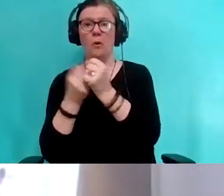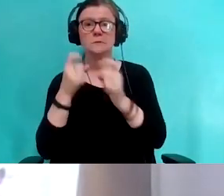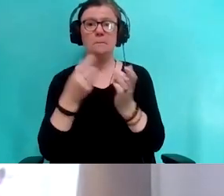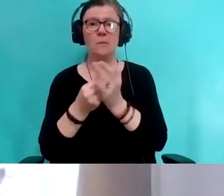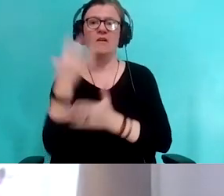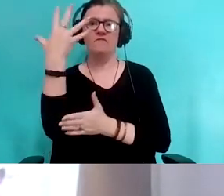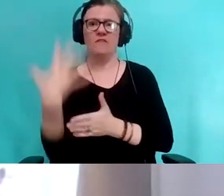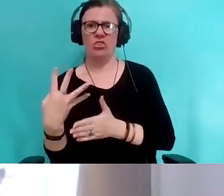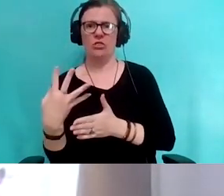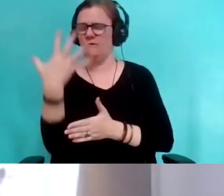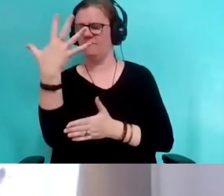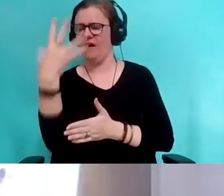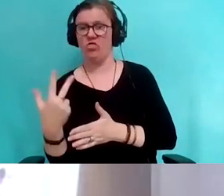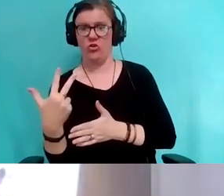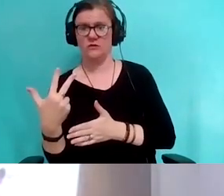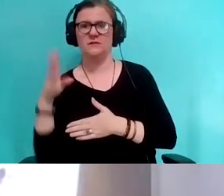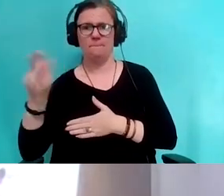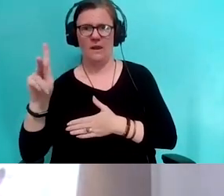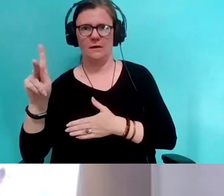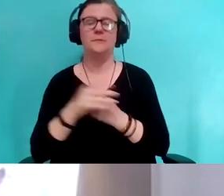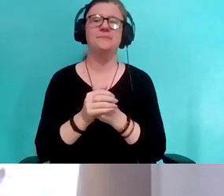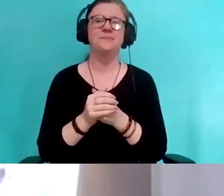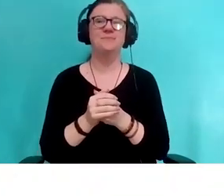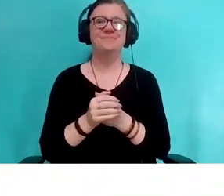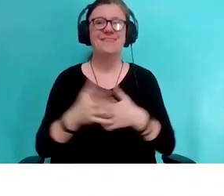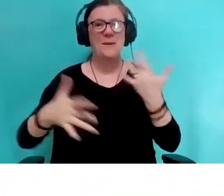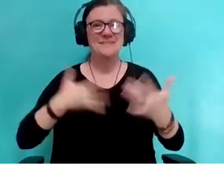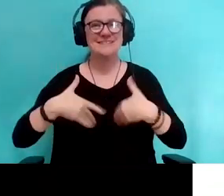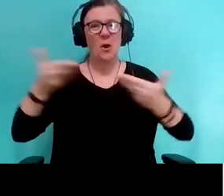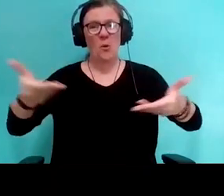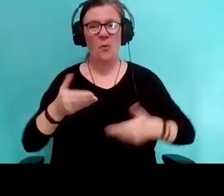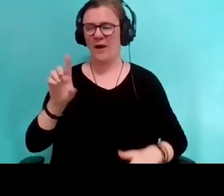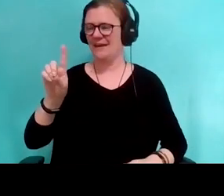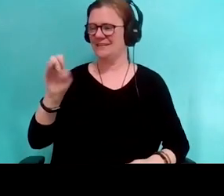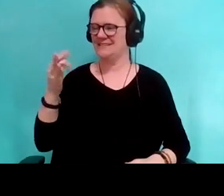Now please help me welcome, I'm so excited for this program, David Mitchell and Riva Lehrer.